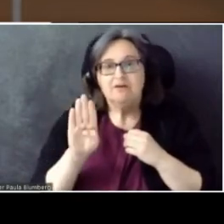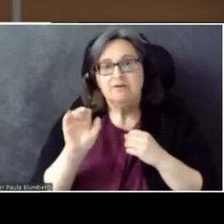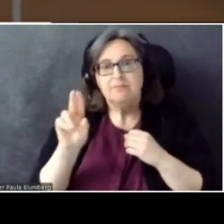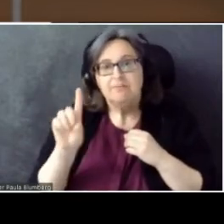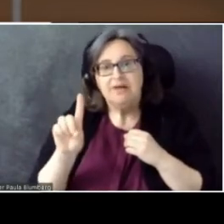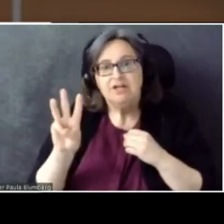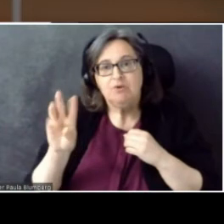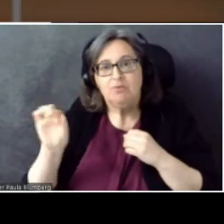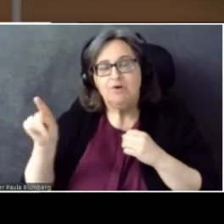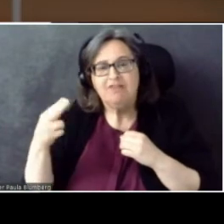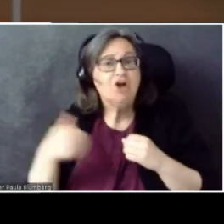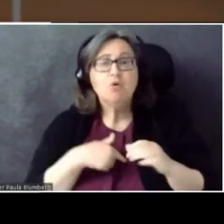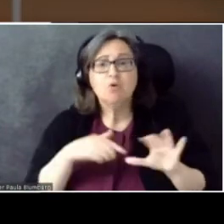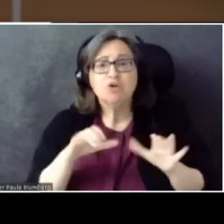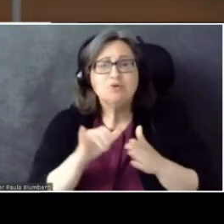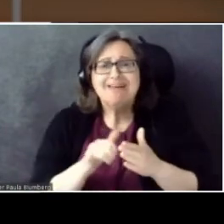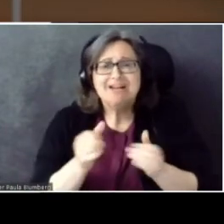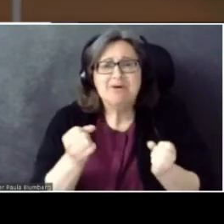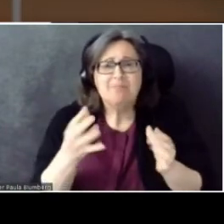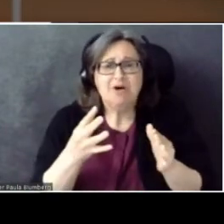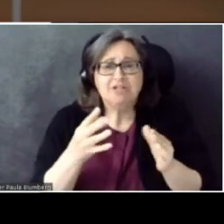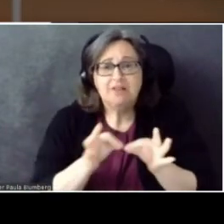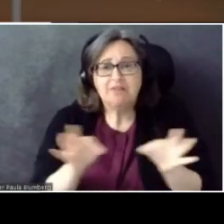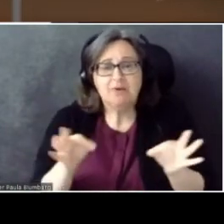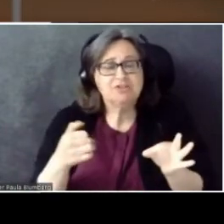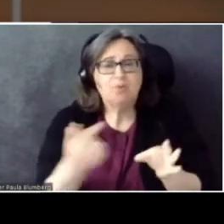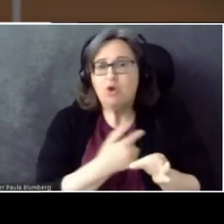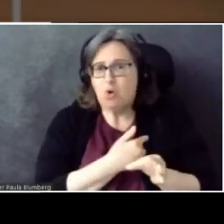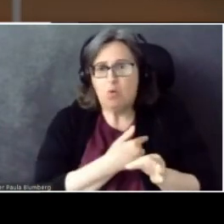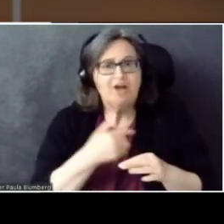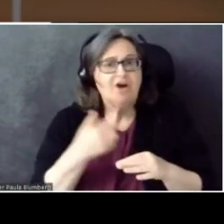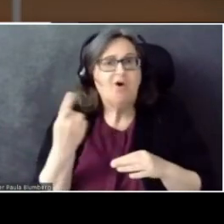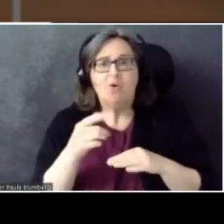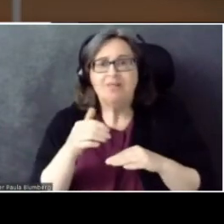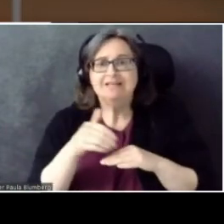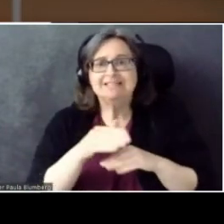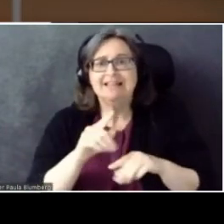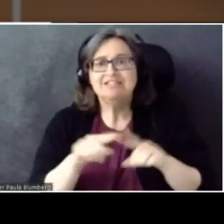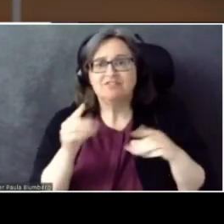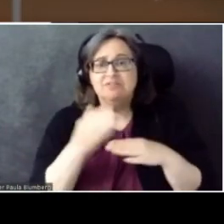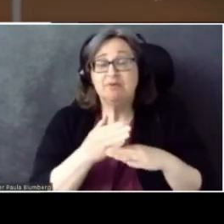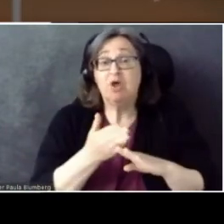we try to only send the difference between the previous phrase and the current phrase.